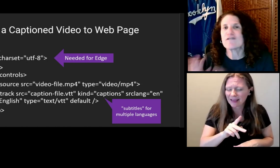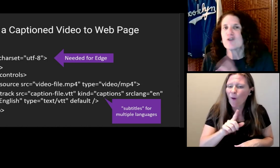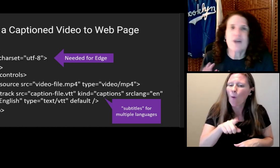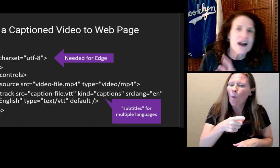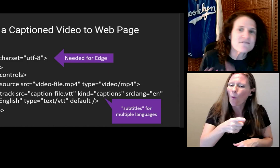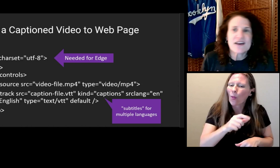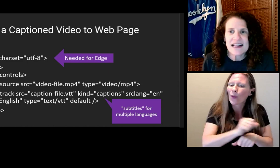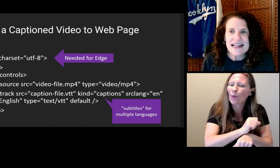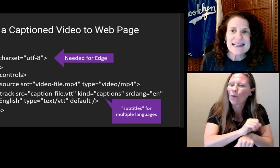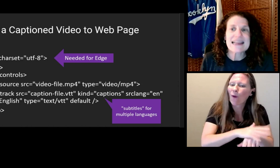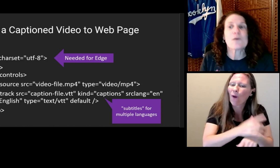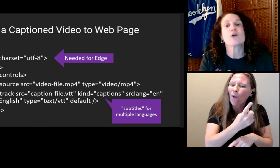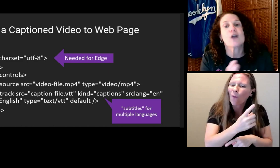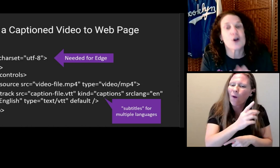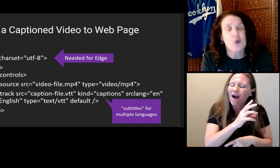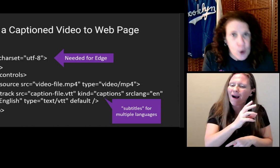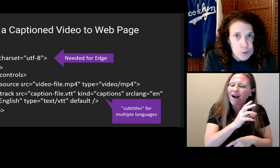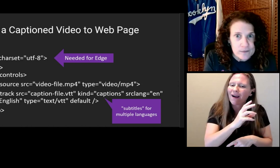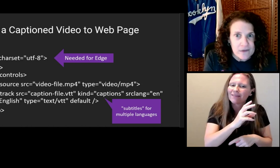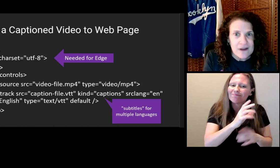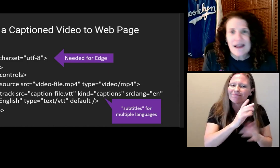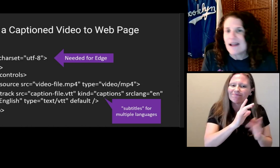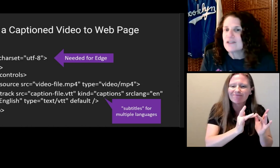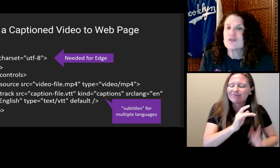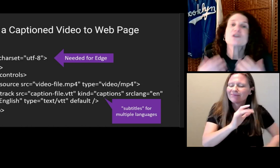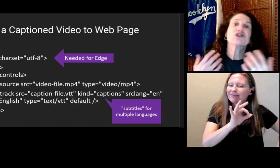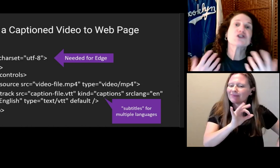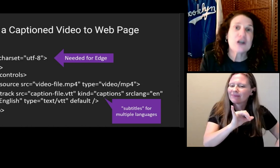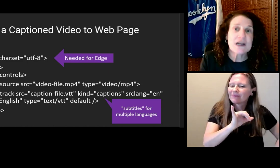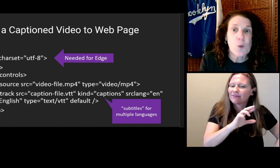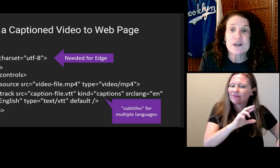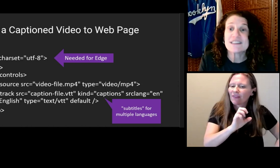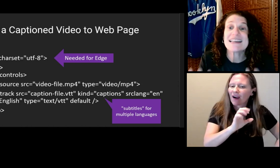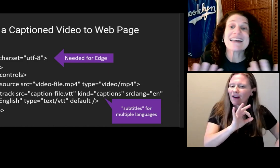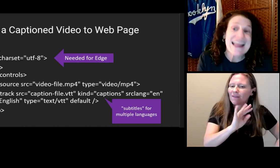After a lot of fiddling, it worked on Chrome.